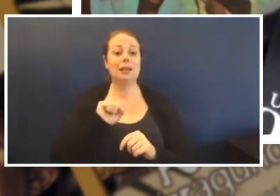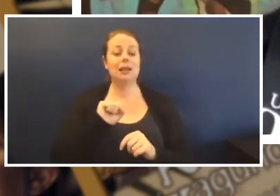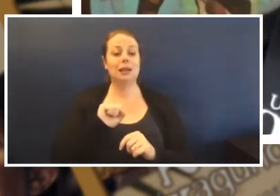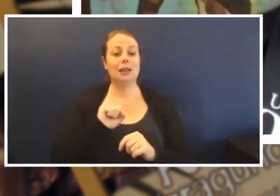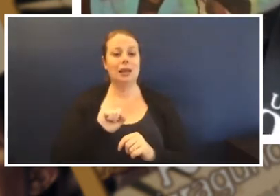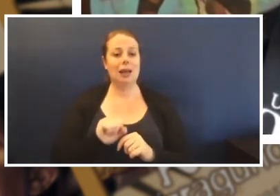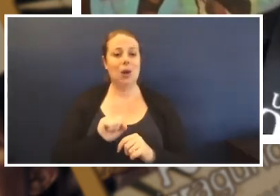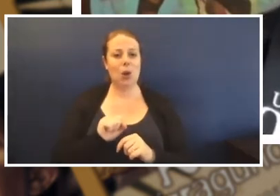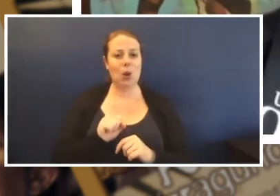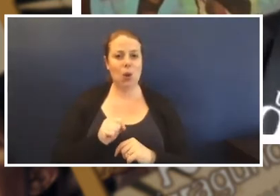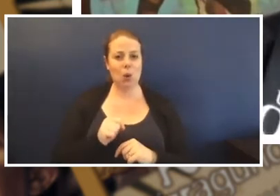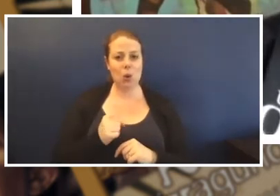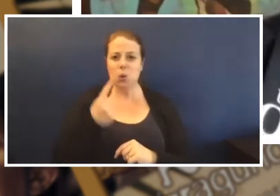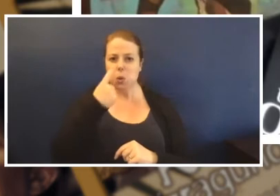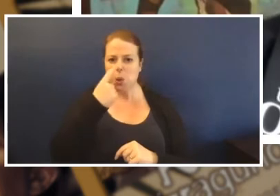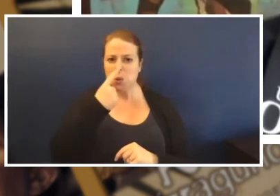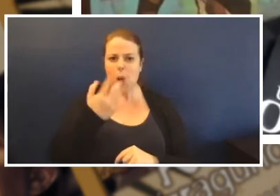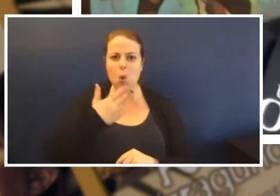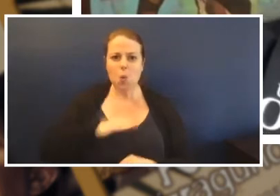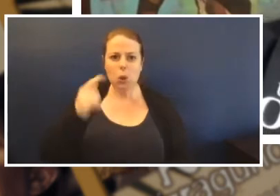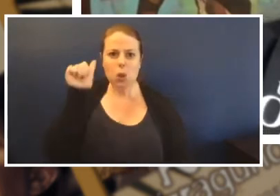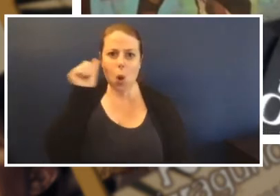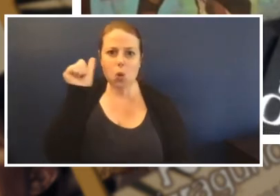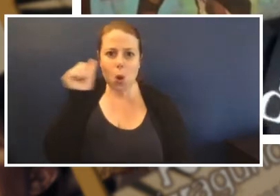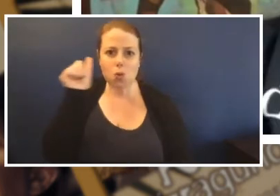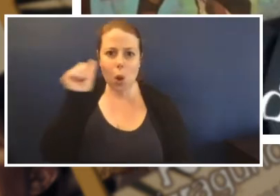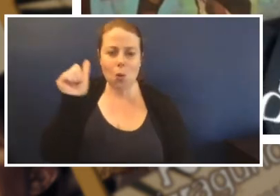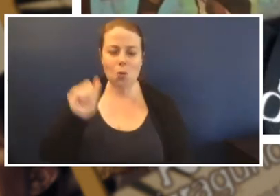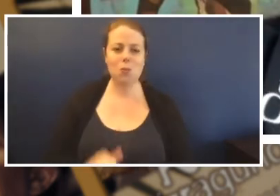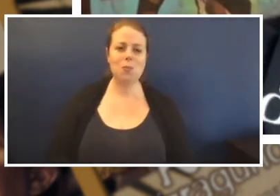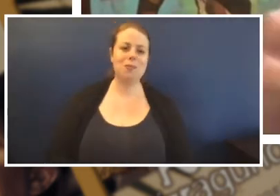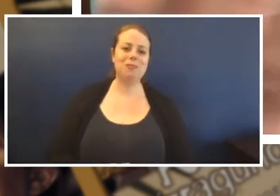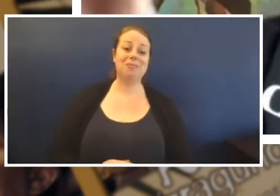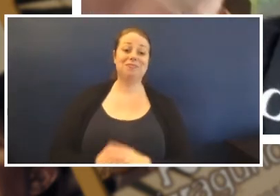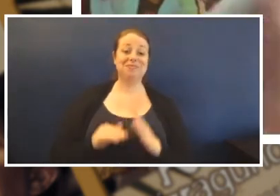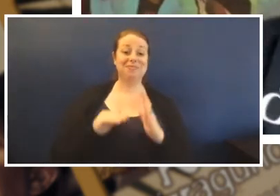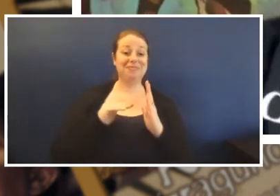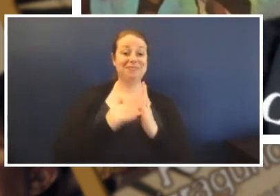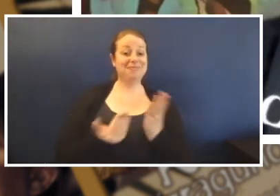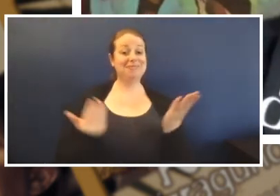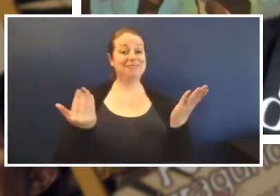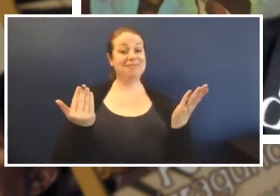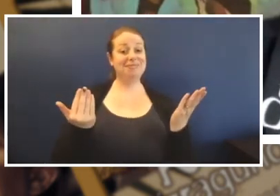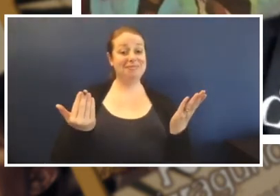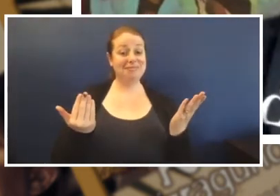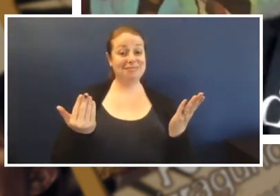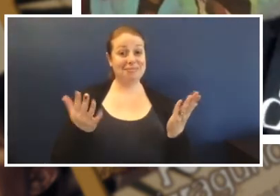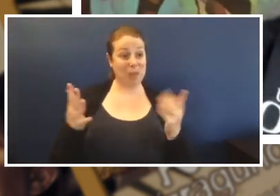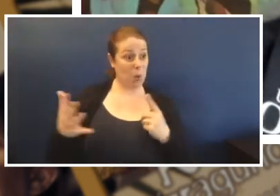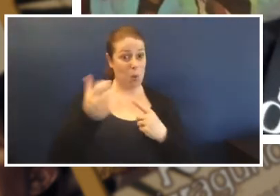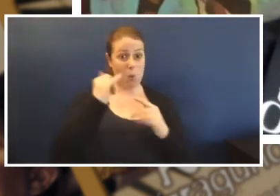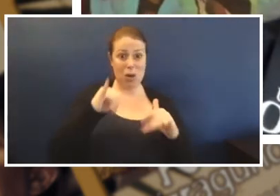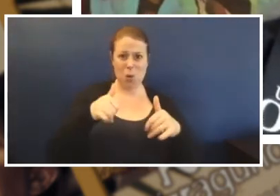to know stories and now it won something and won an award of one book of the year i think it did